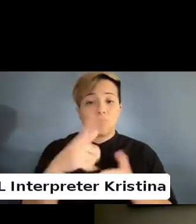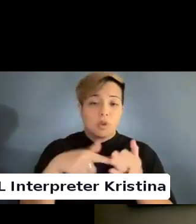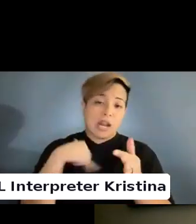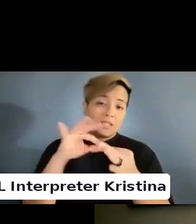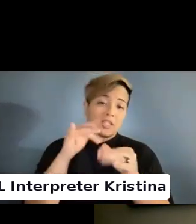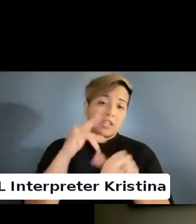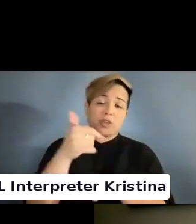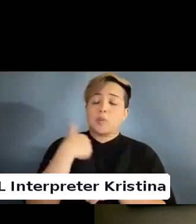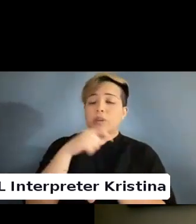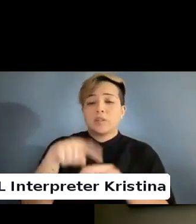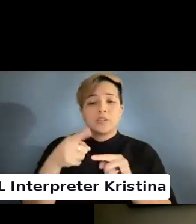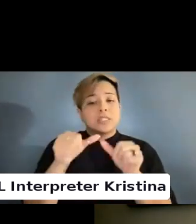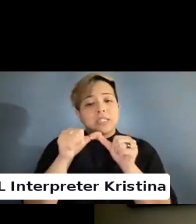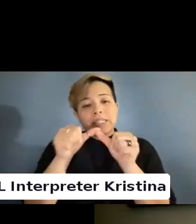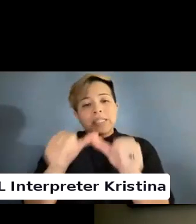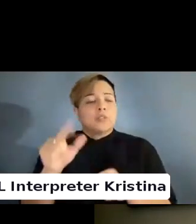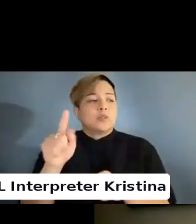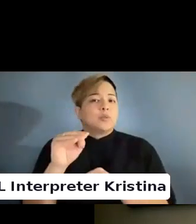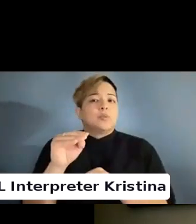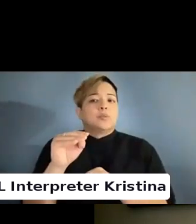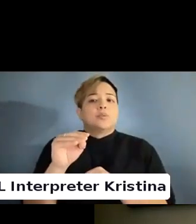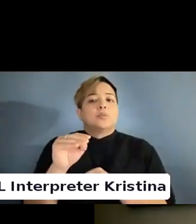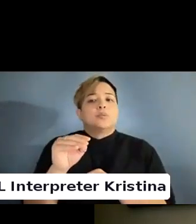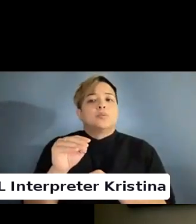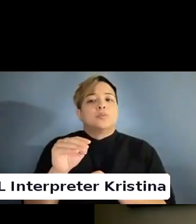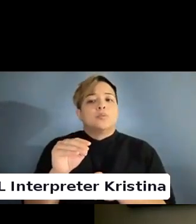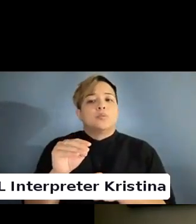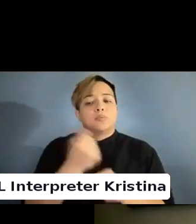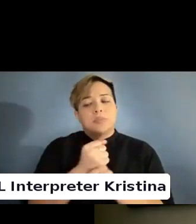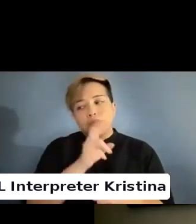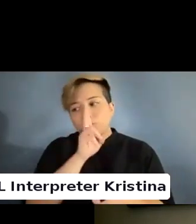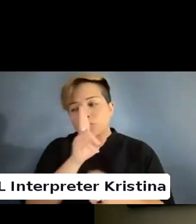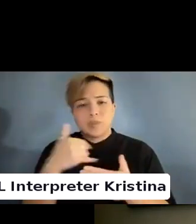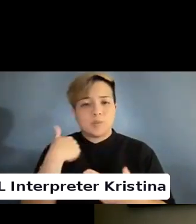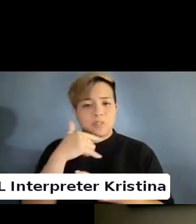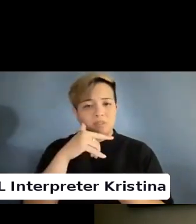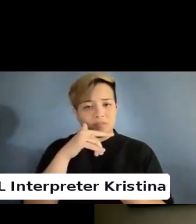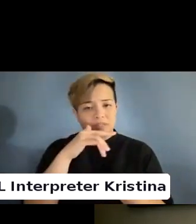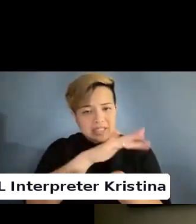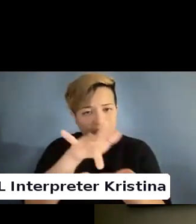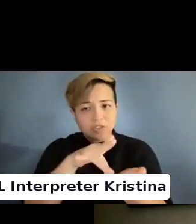We need to just continue to make sure that we are centering and promoting leadership